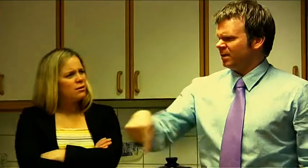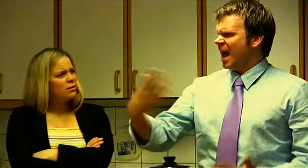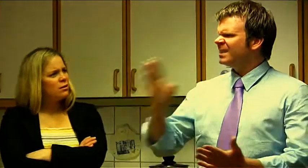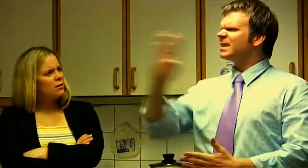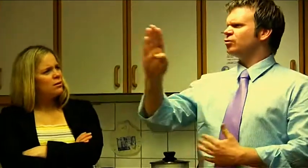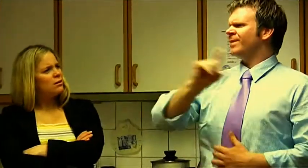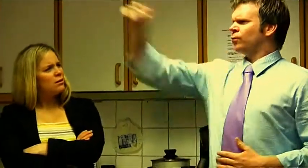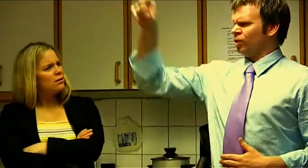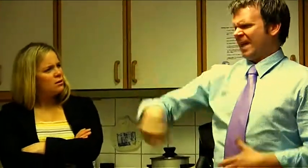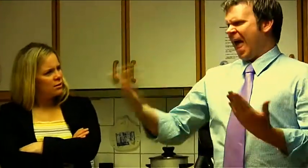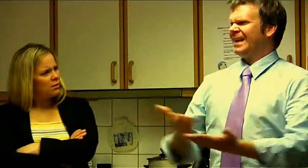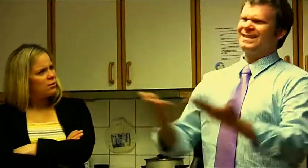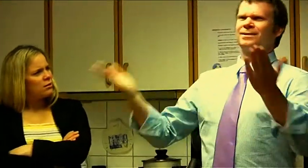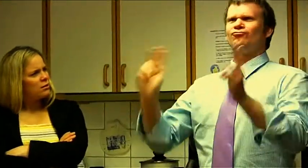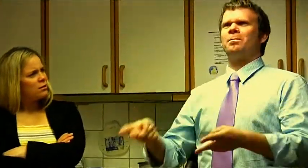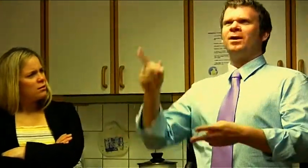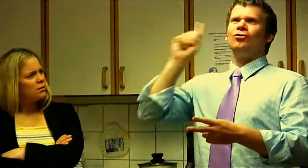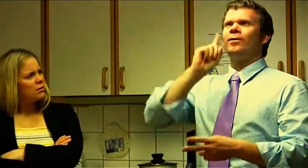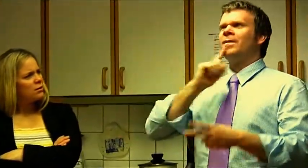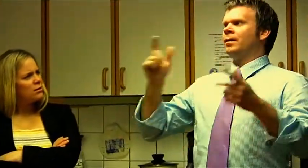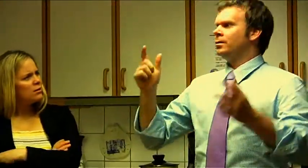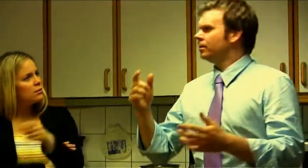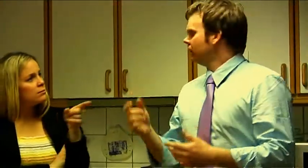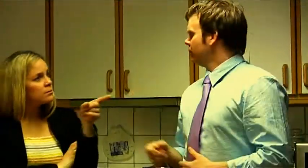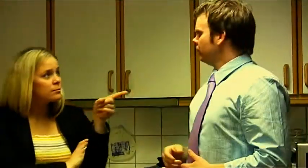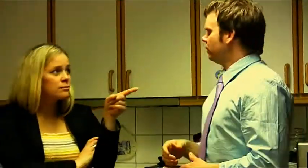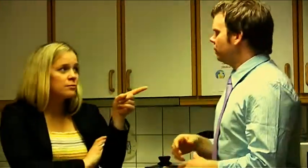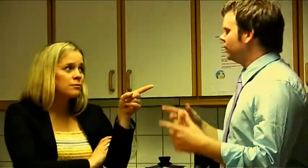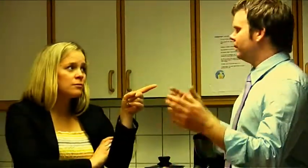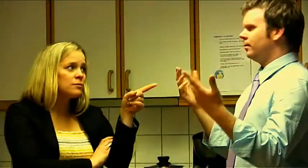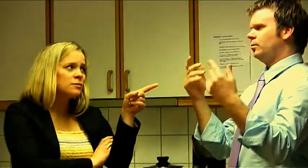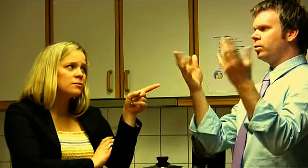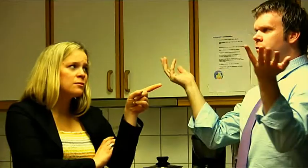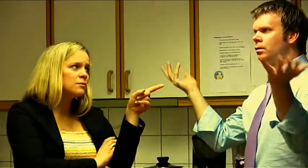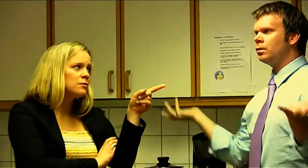This is a serious company. This is not like a "deaf..." Hey! - ... Something!